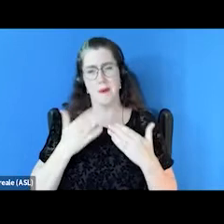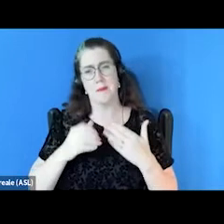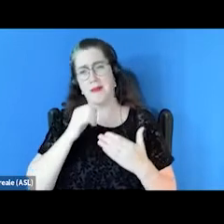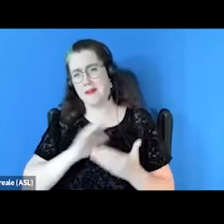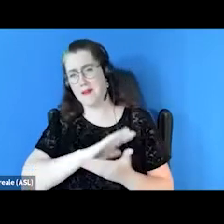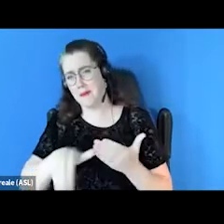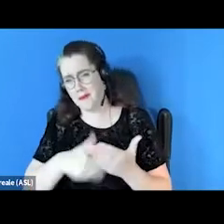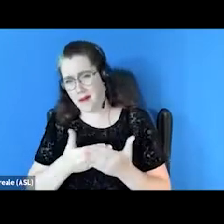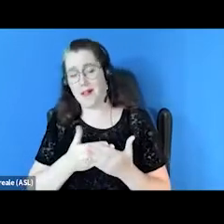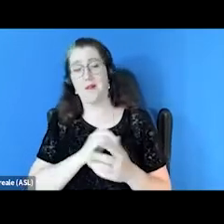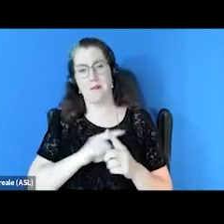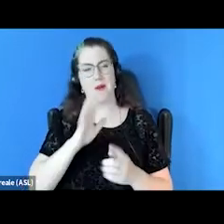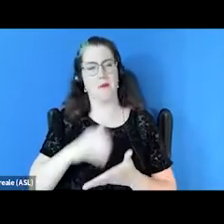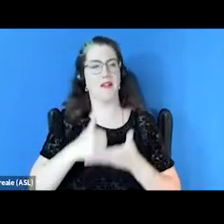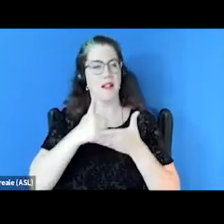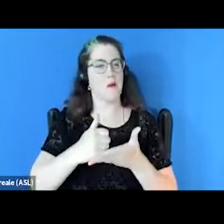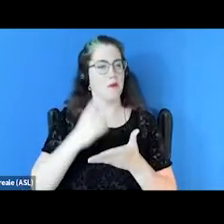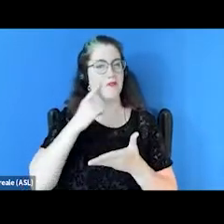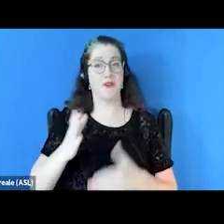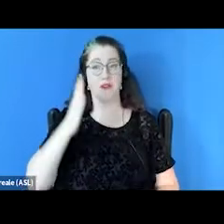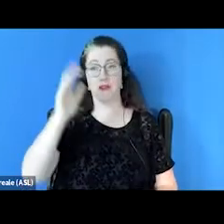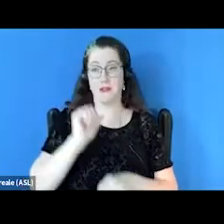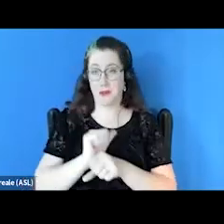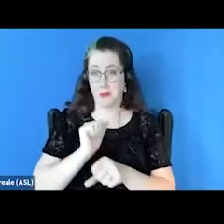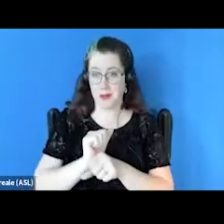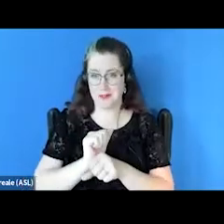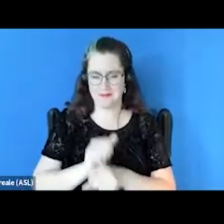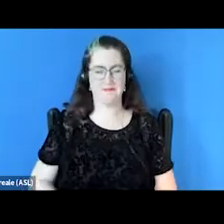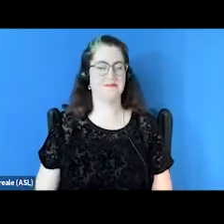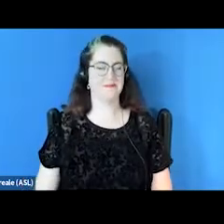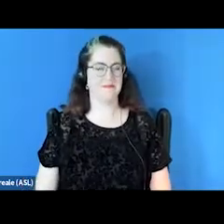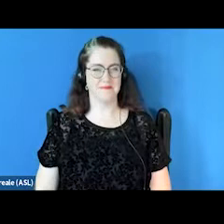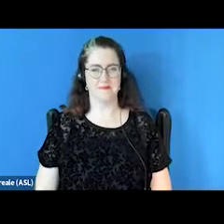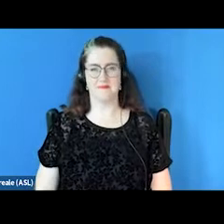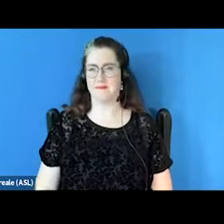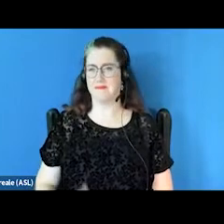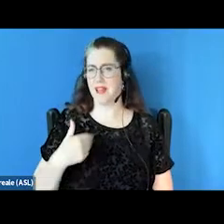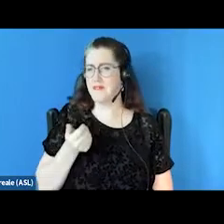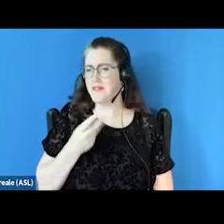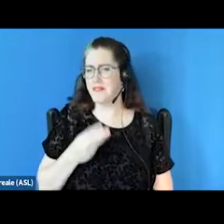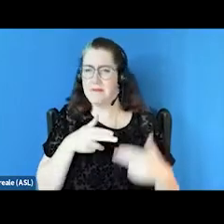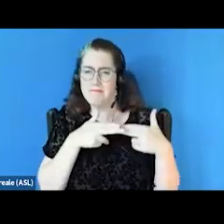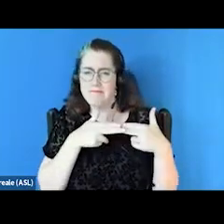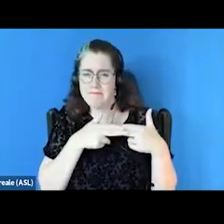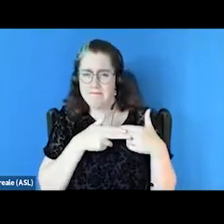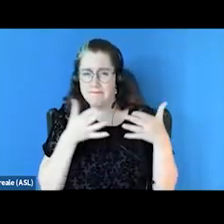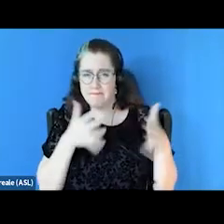but that will really help inform our future work as well. So we actually only have a few slides today, but if you'd like to download them,